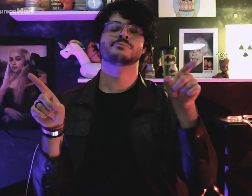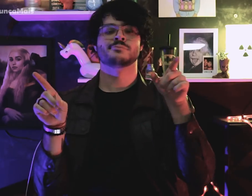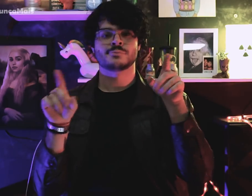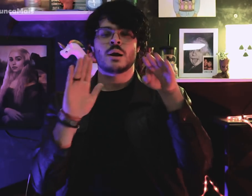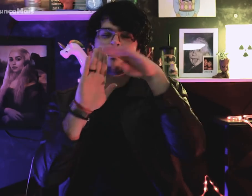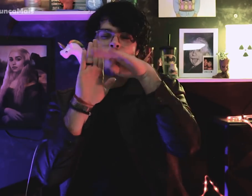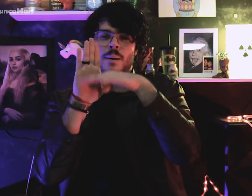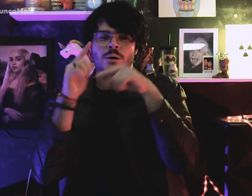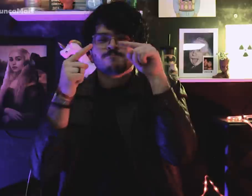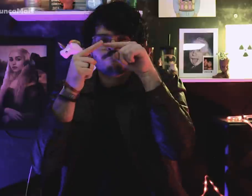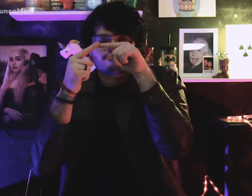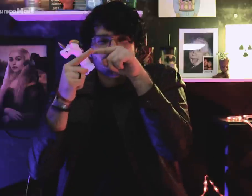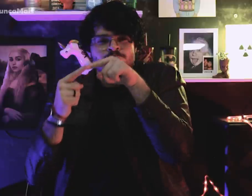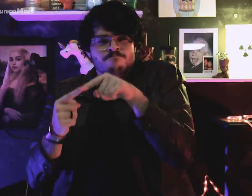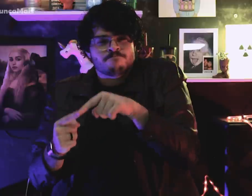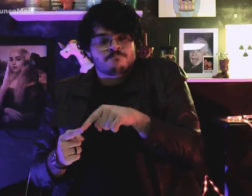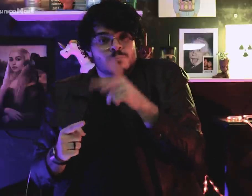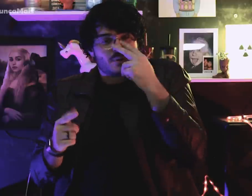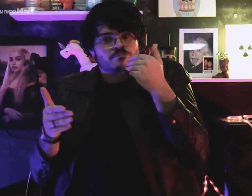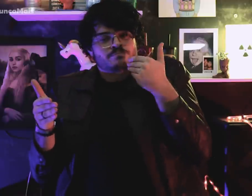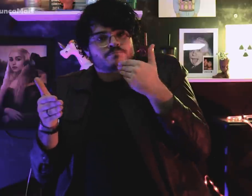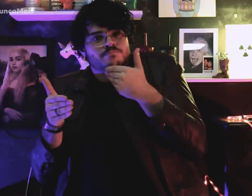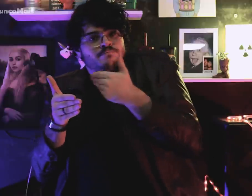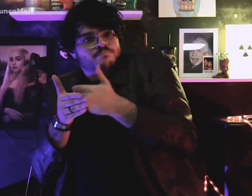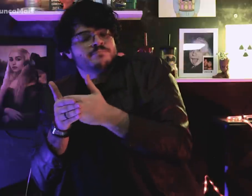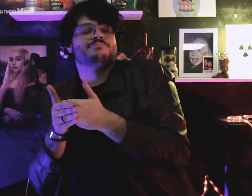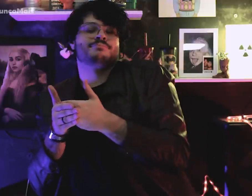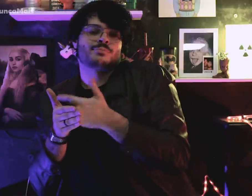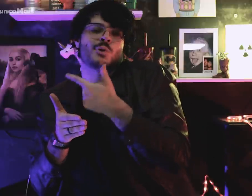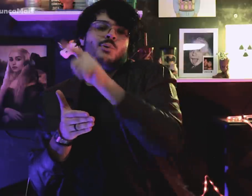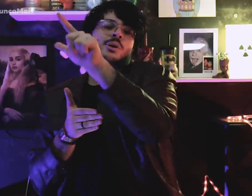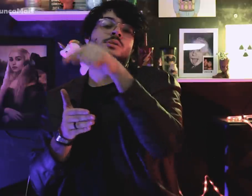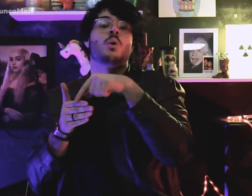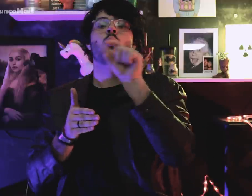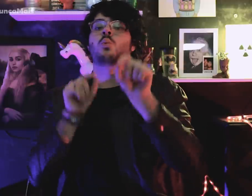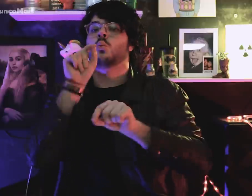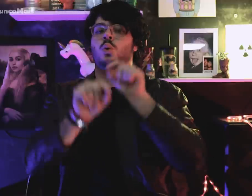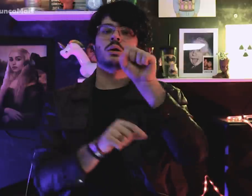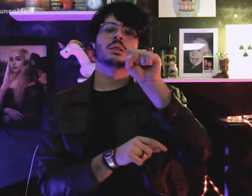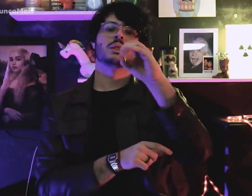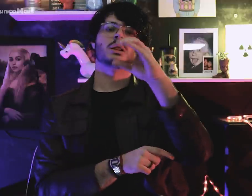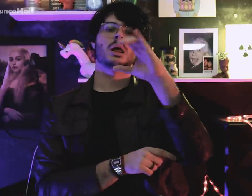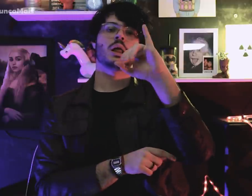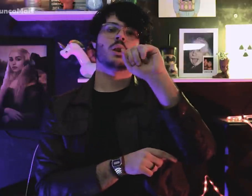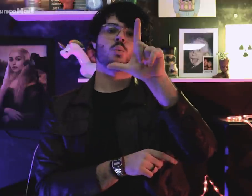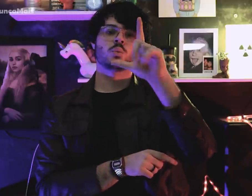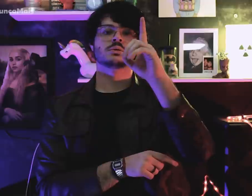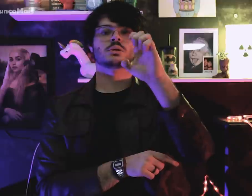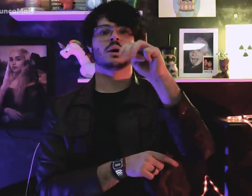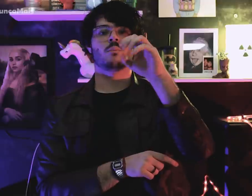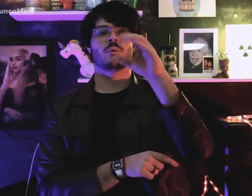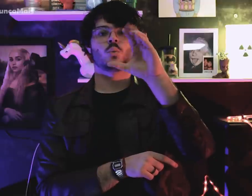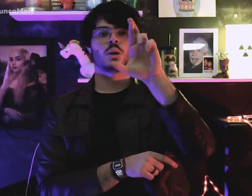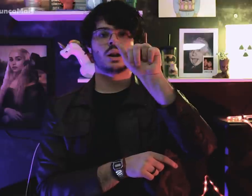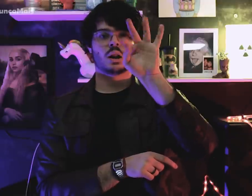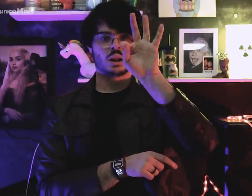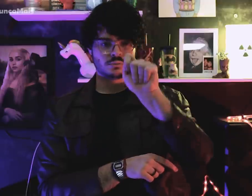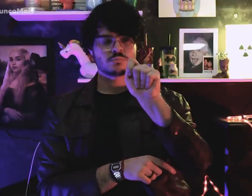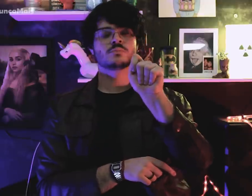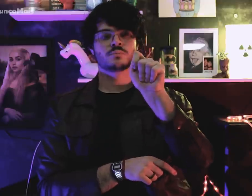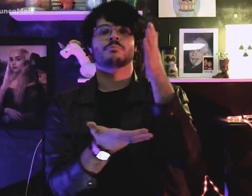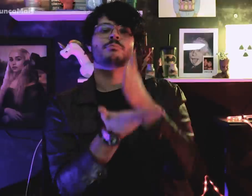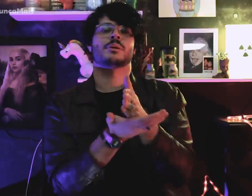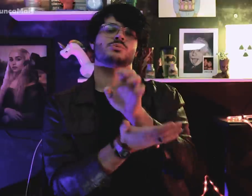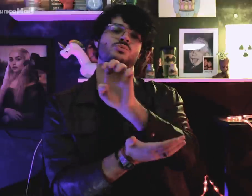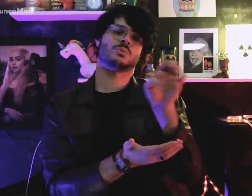que segue vertente social-democrata, de centro-esquerda.